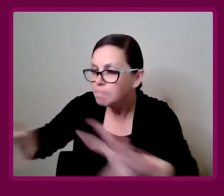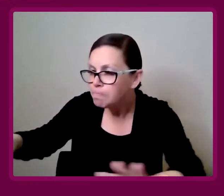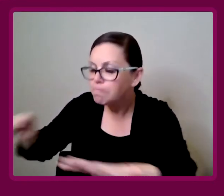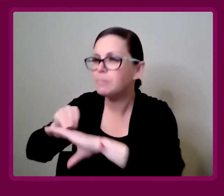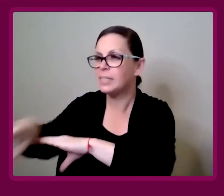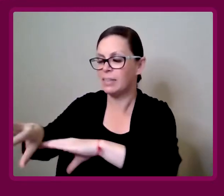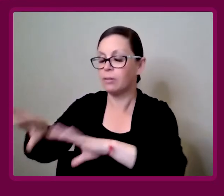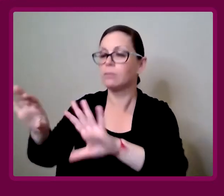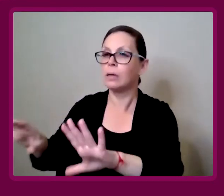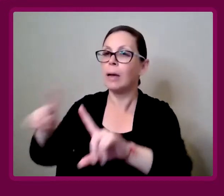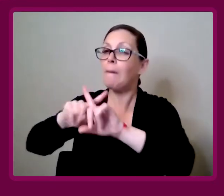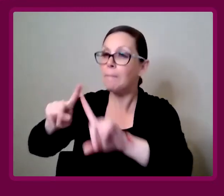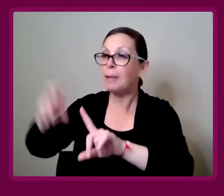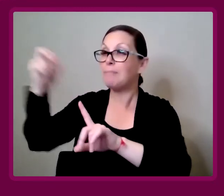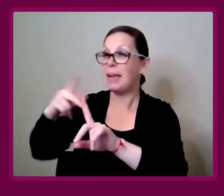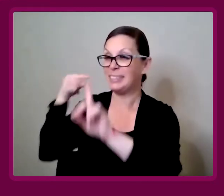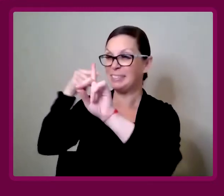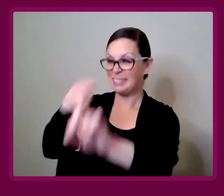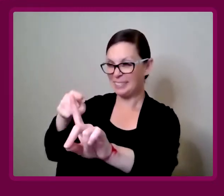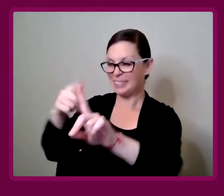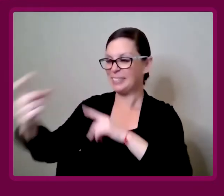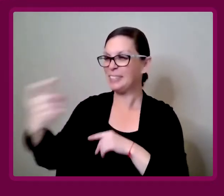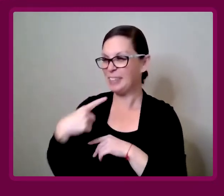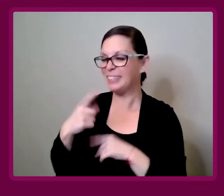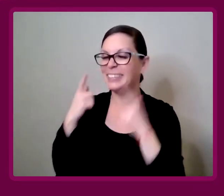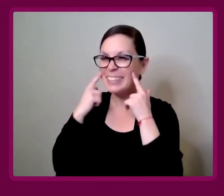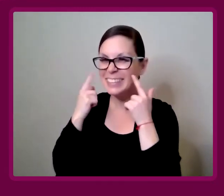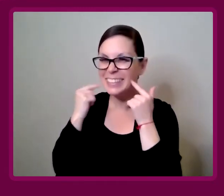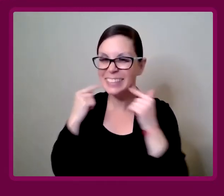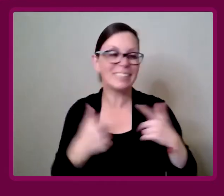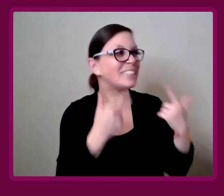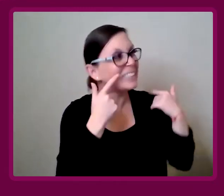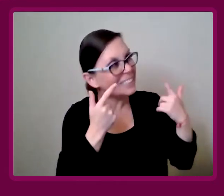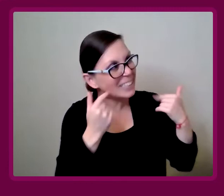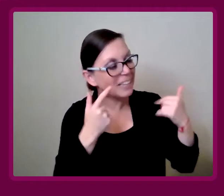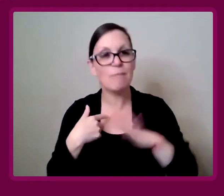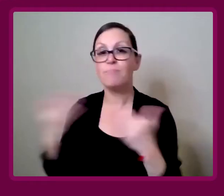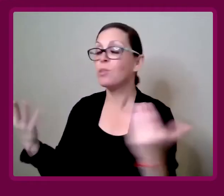Amy Francis-Smith: To get back to the actual question that you asked, what's the advice?